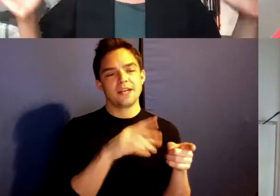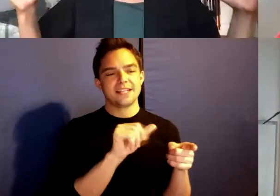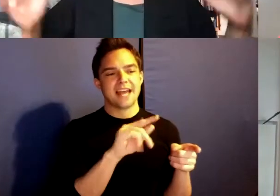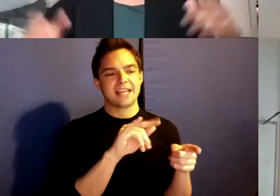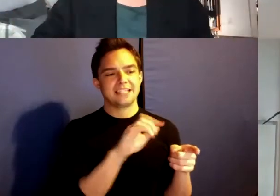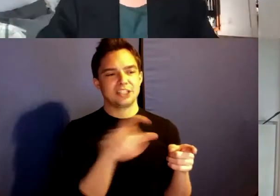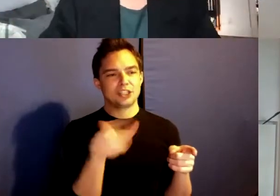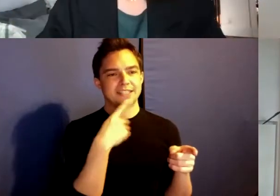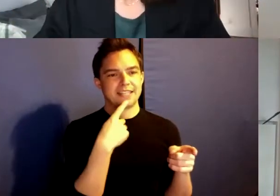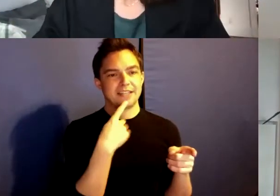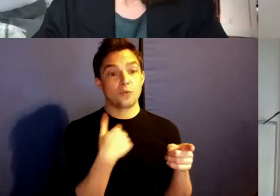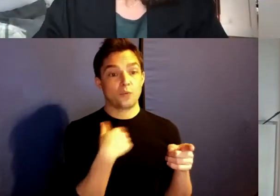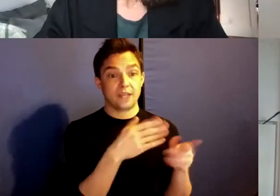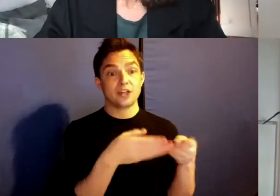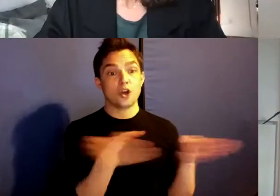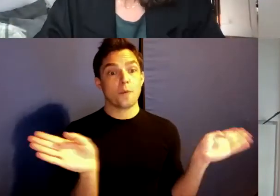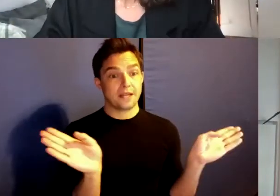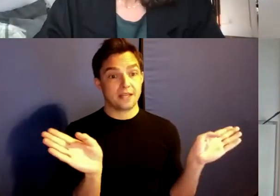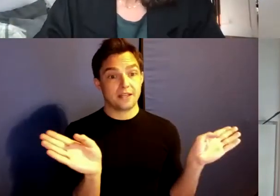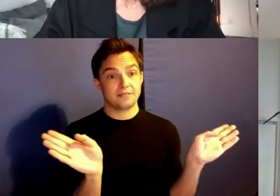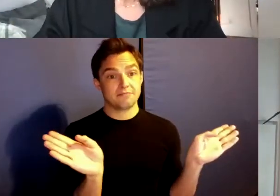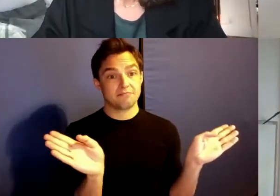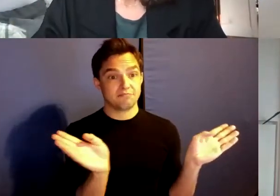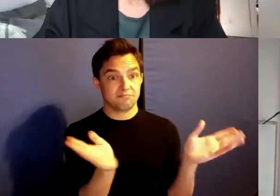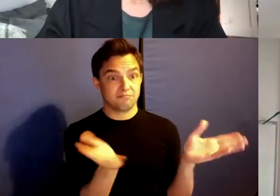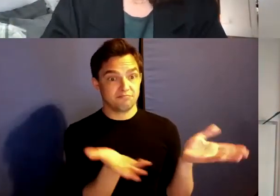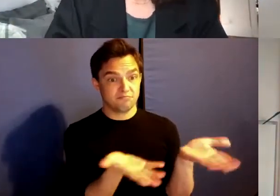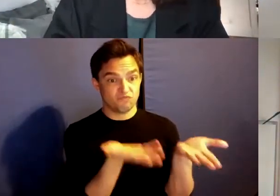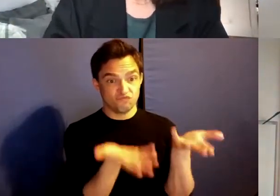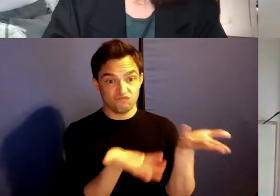open? >> Yeah, that sounds great.